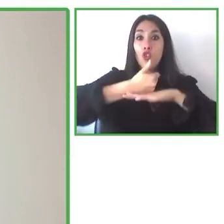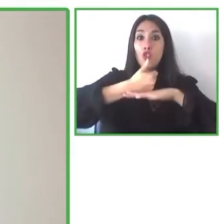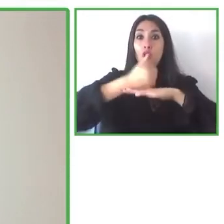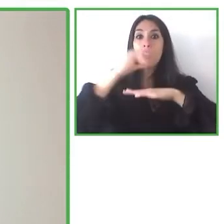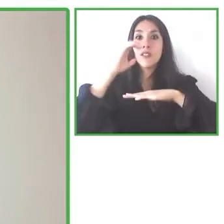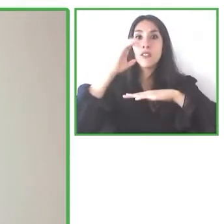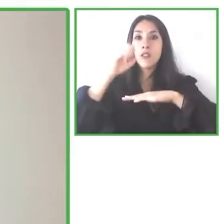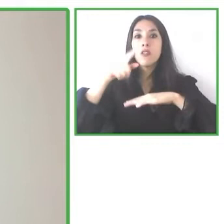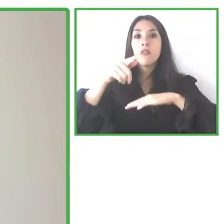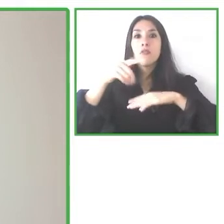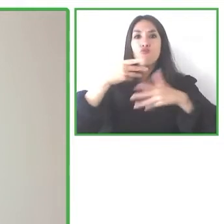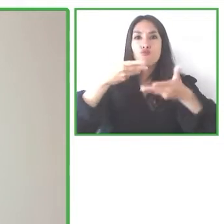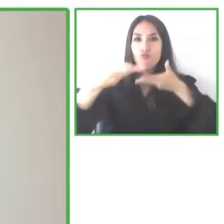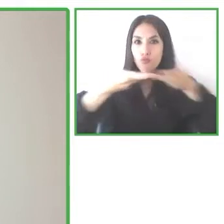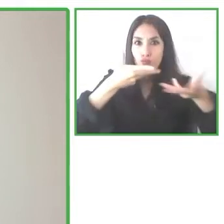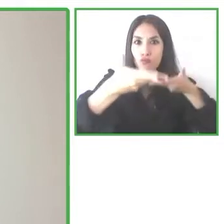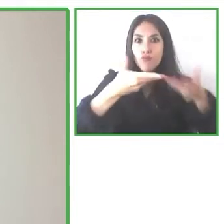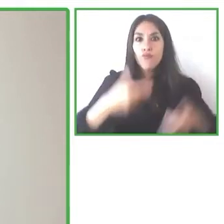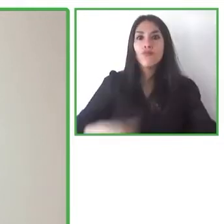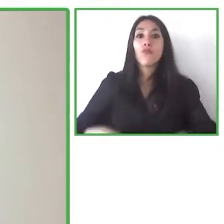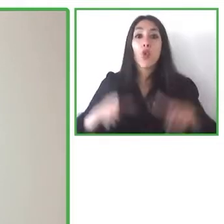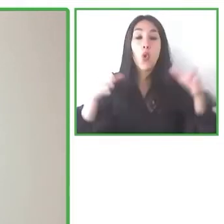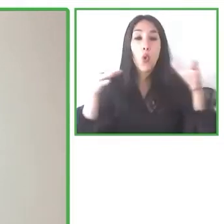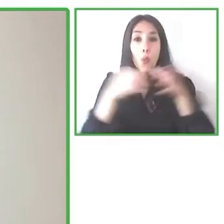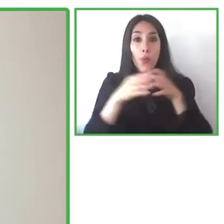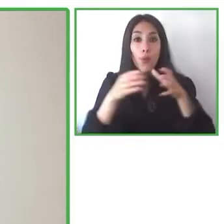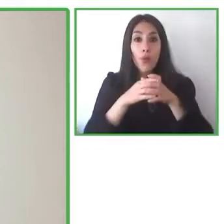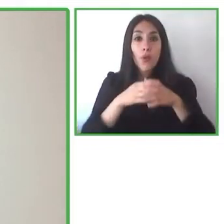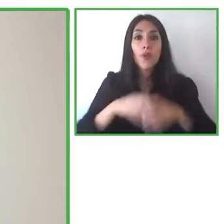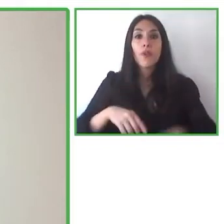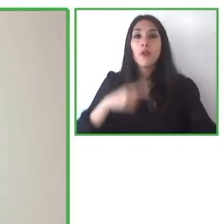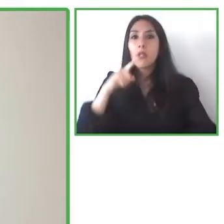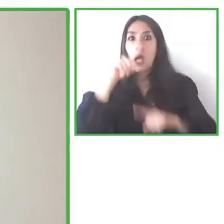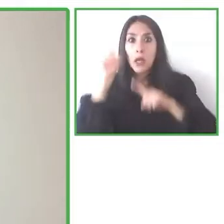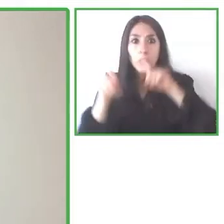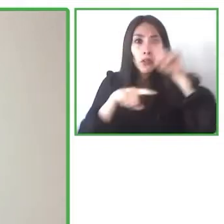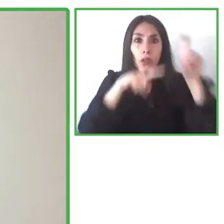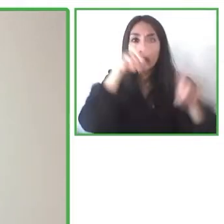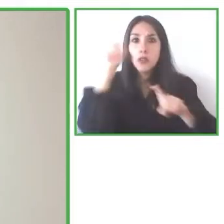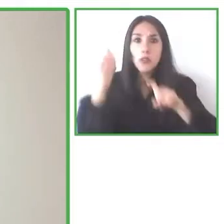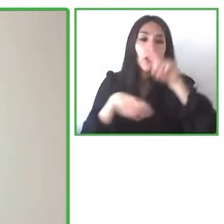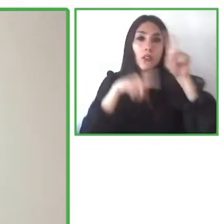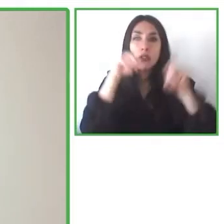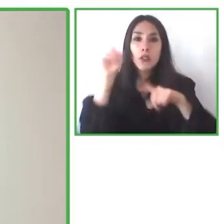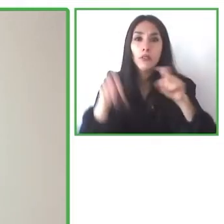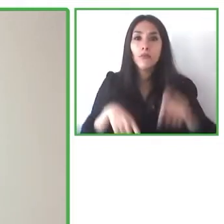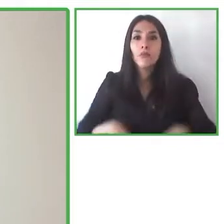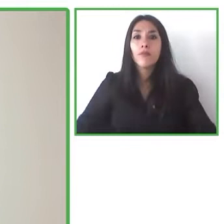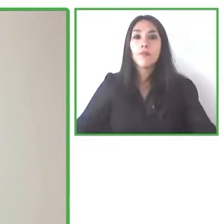and he is the manager of a consulting company that also works on initiatives for